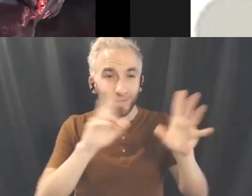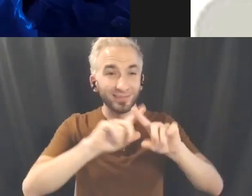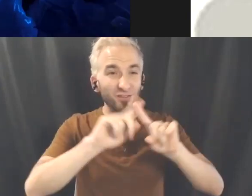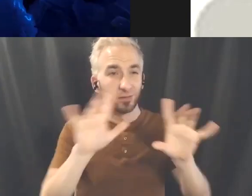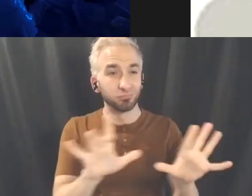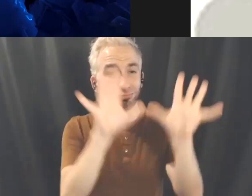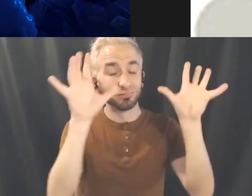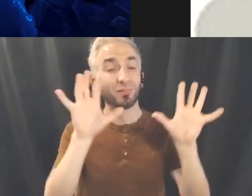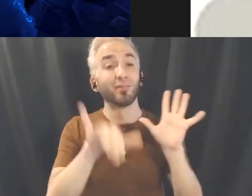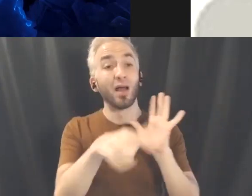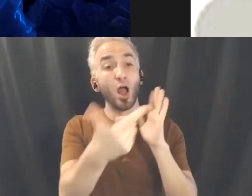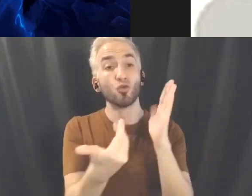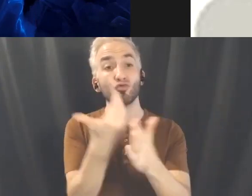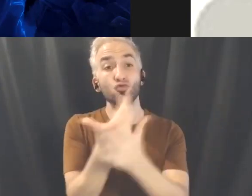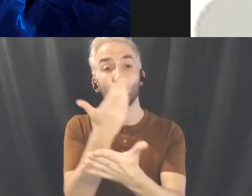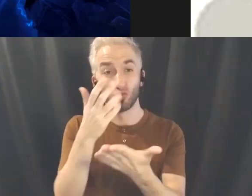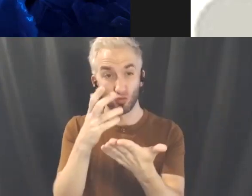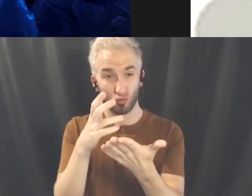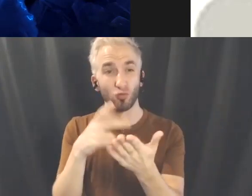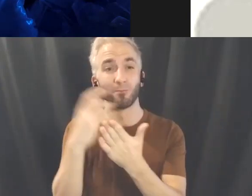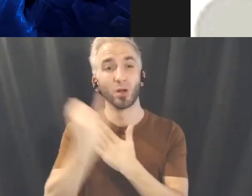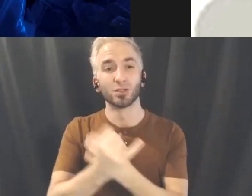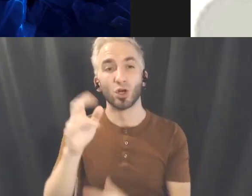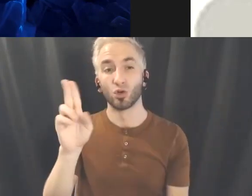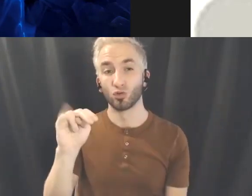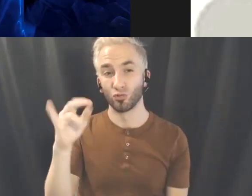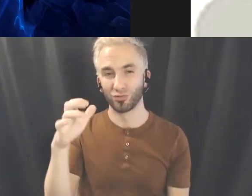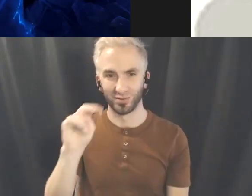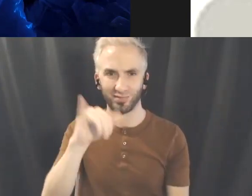speculative science fiction solo exhibition that I did with Kiran Bhumber.